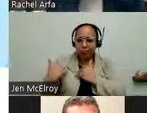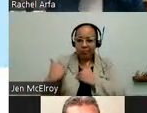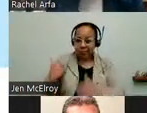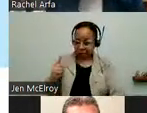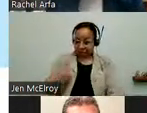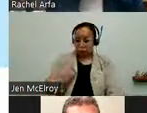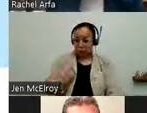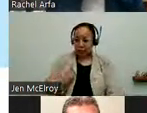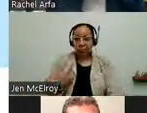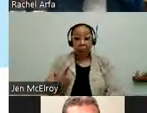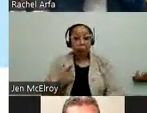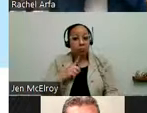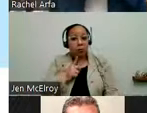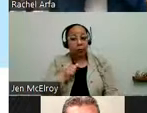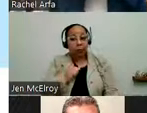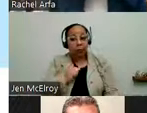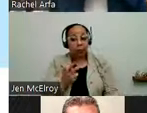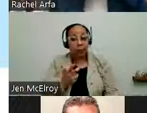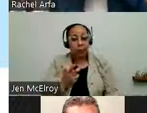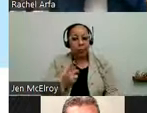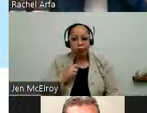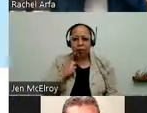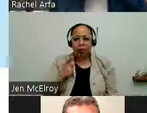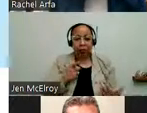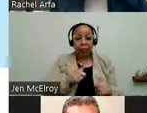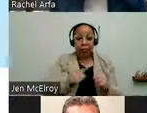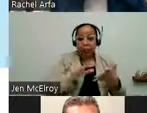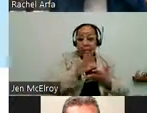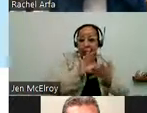really open up those pathways for more people with disabilities. And I want